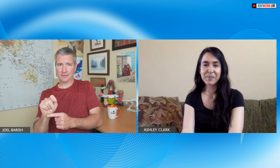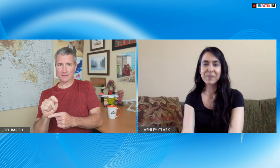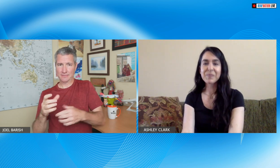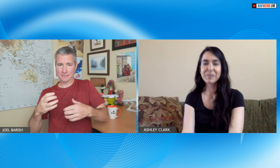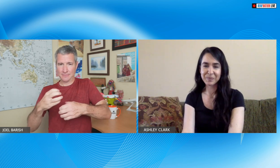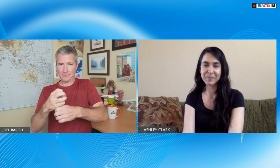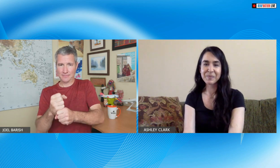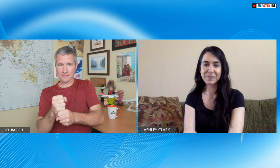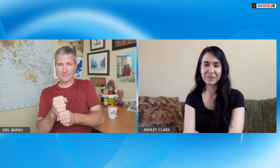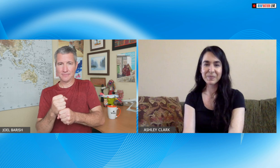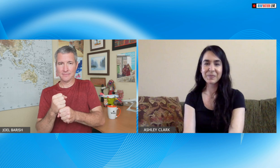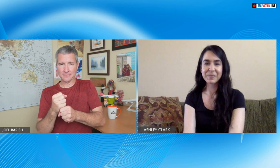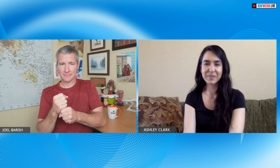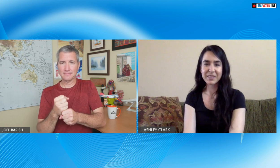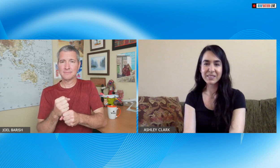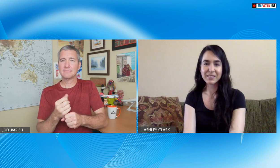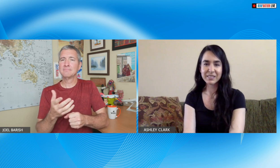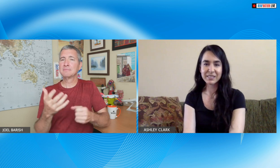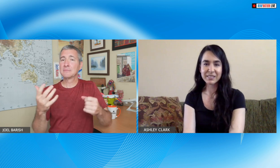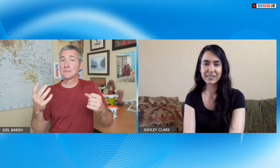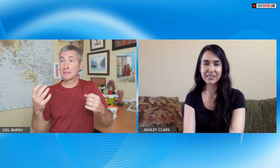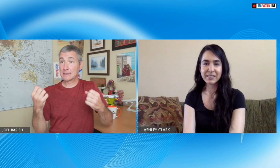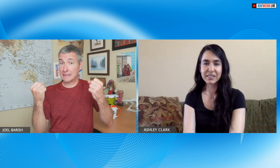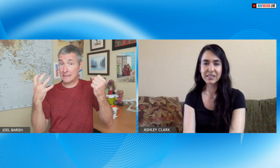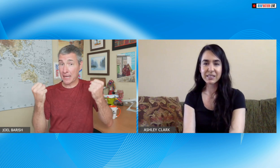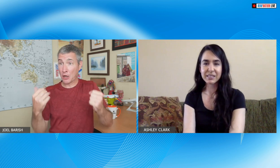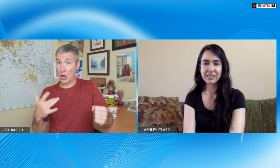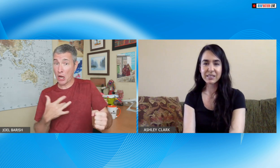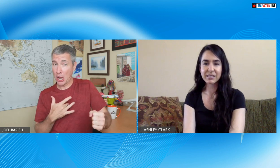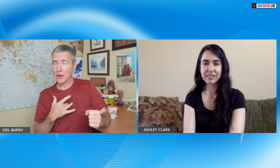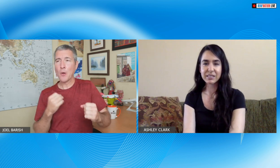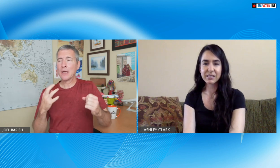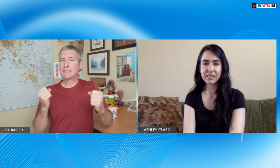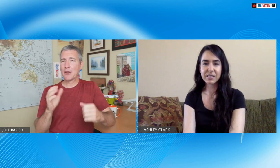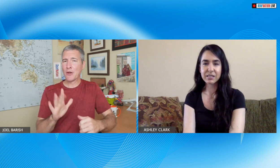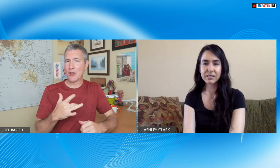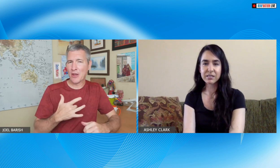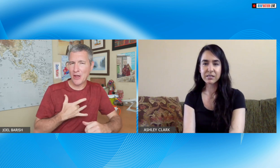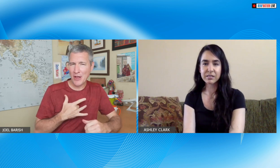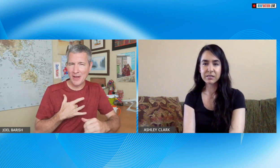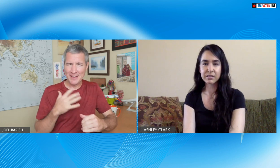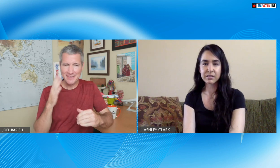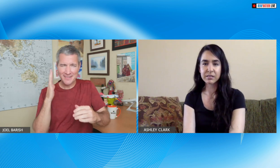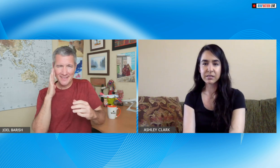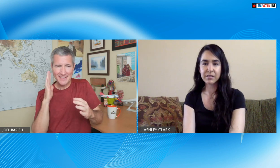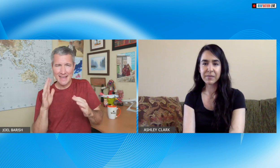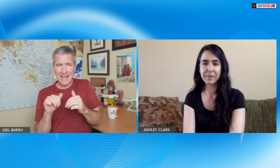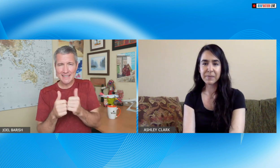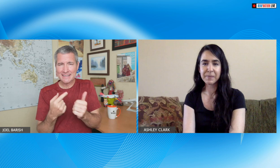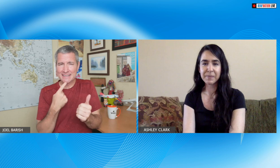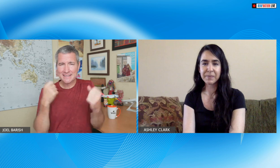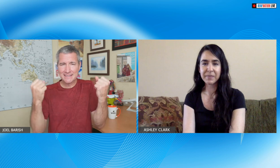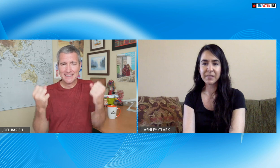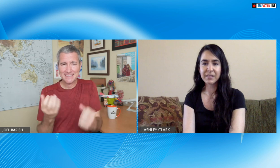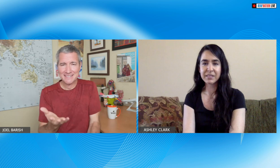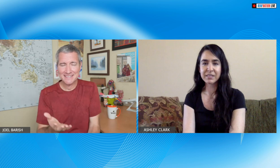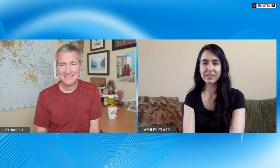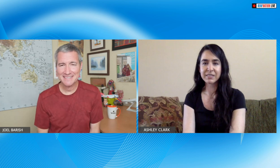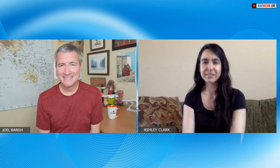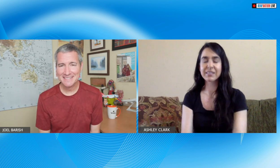sign with heart so signed with heart my heart your heart I mean how does out of